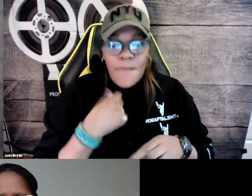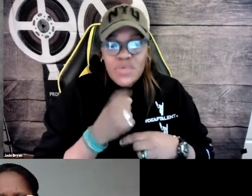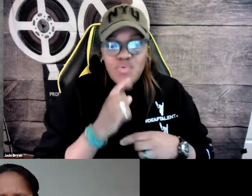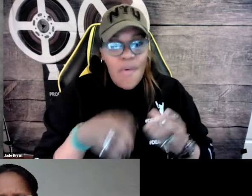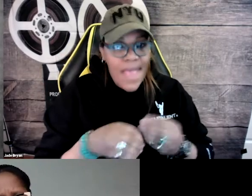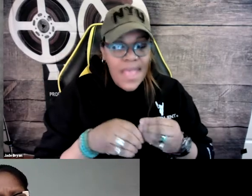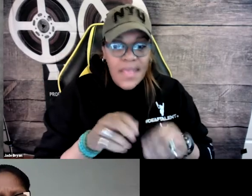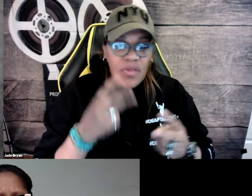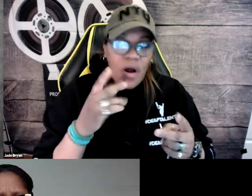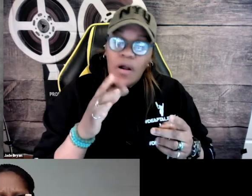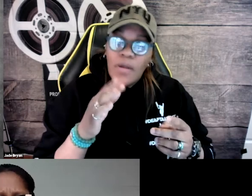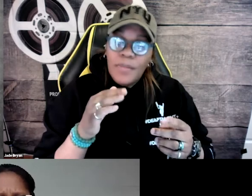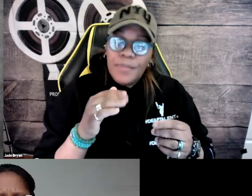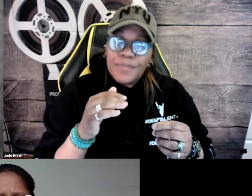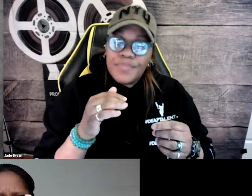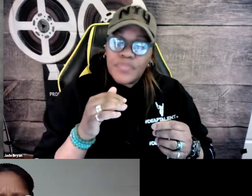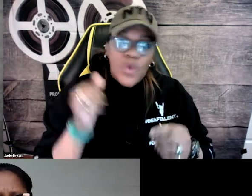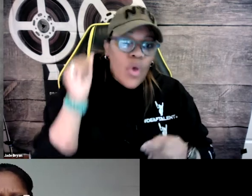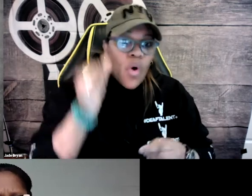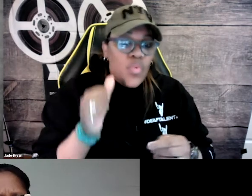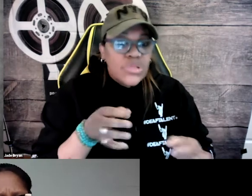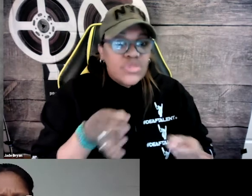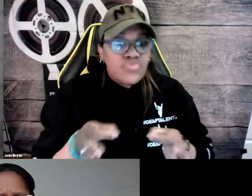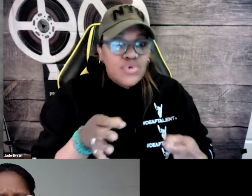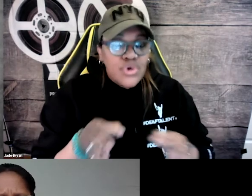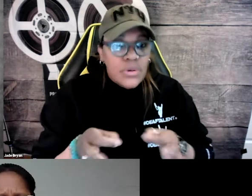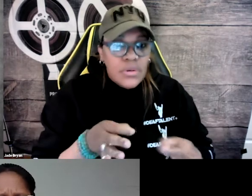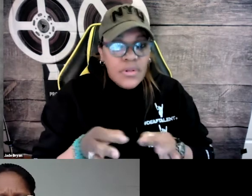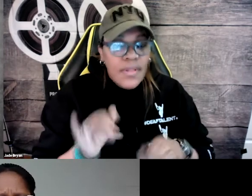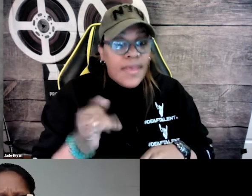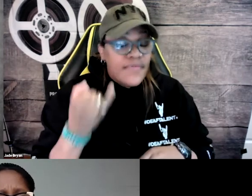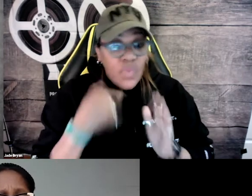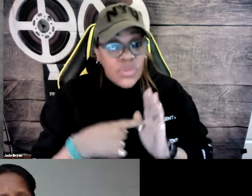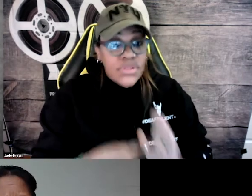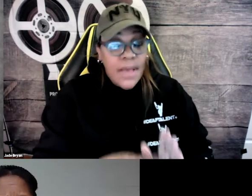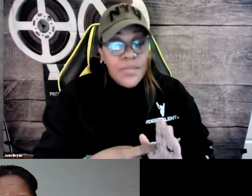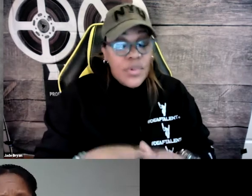I'm sure also that I just wanted to make sure to add that we add audio descriptions.